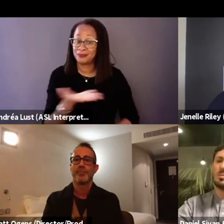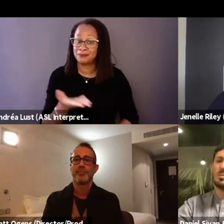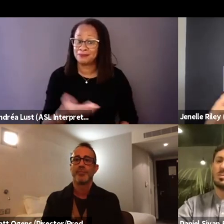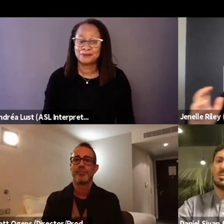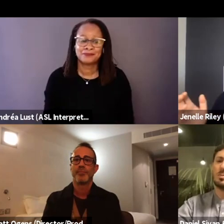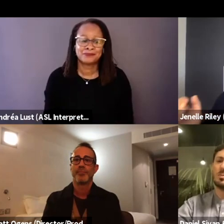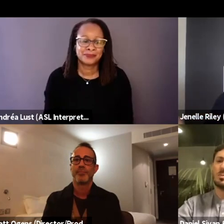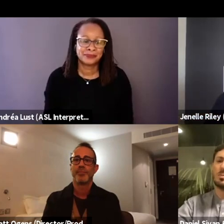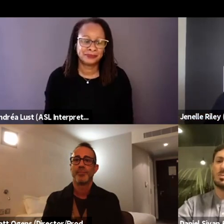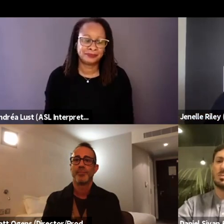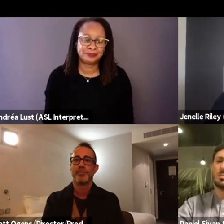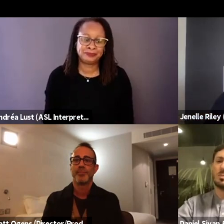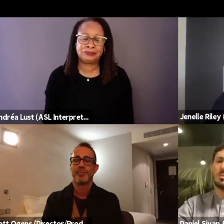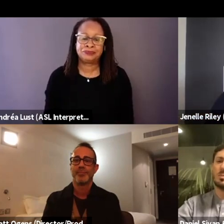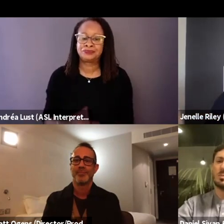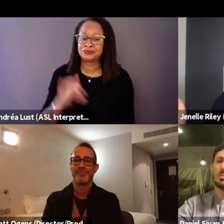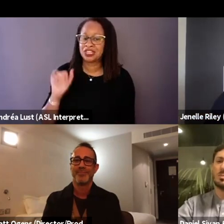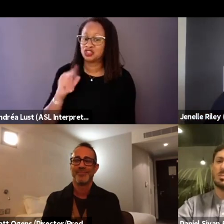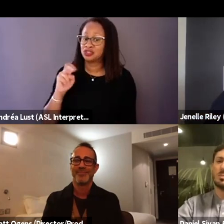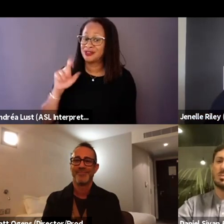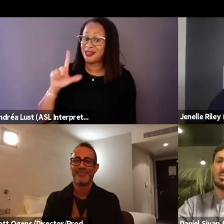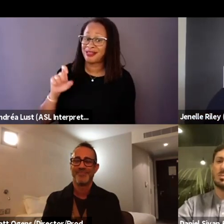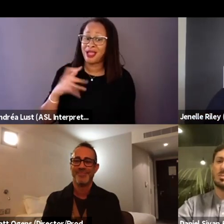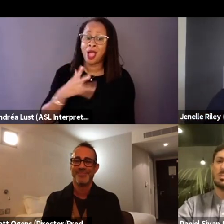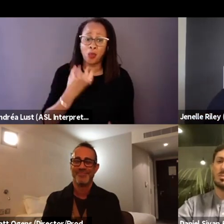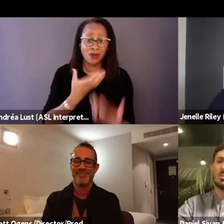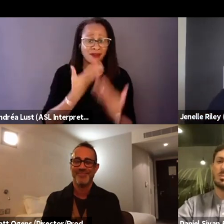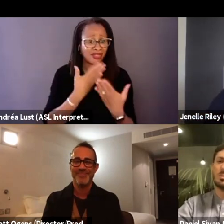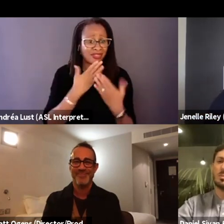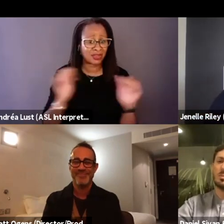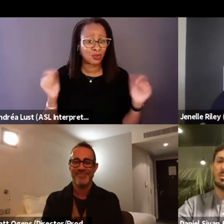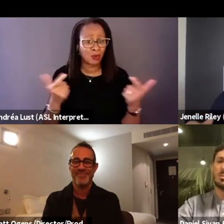Well, I wanna thank you all so much for being here today and congratulate you on these beautiful movies.